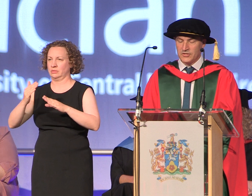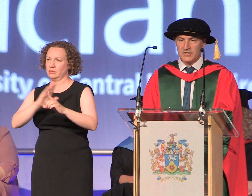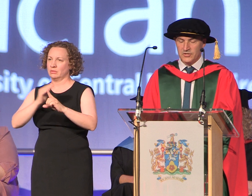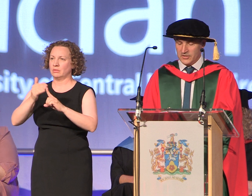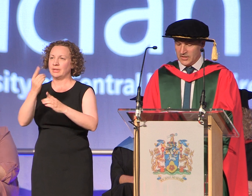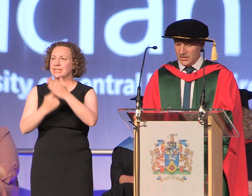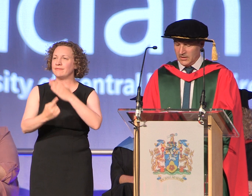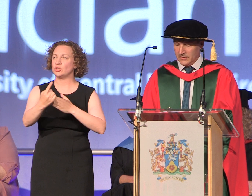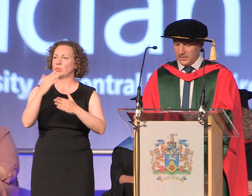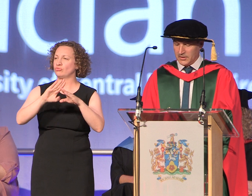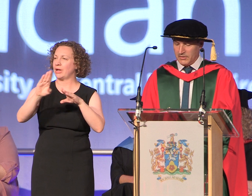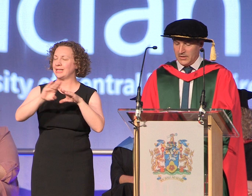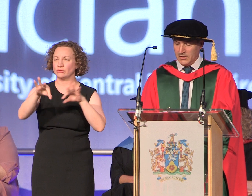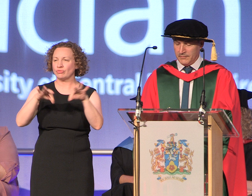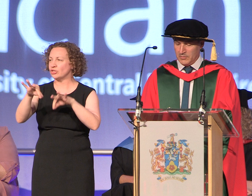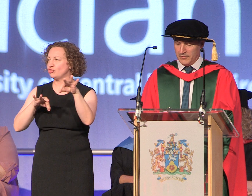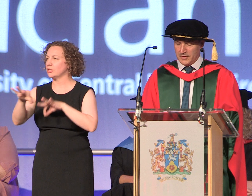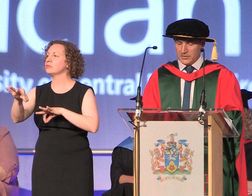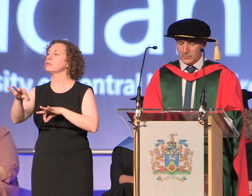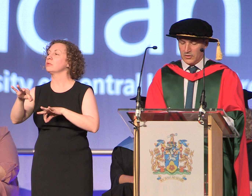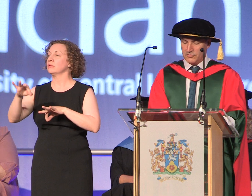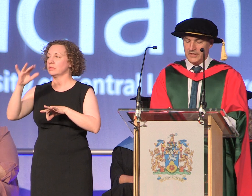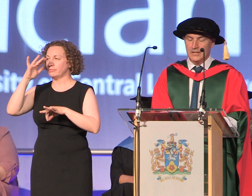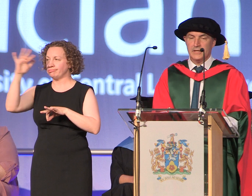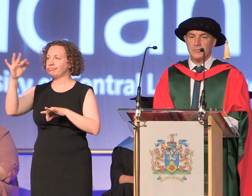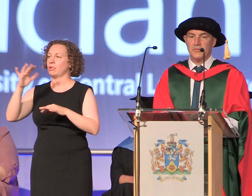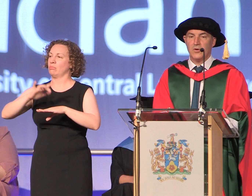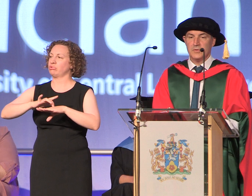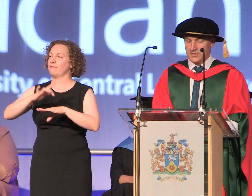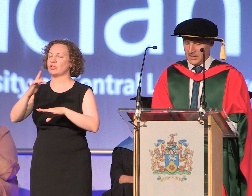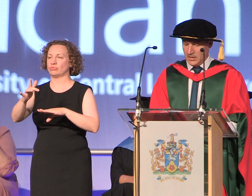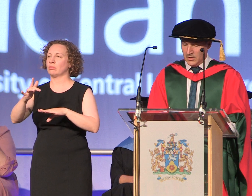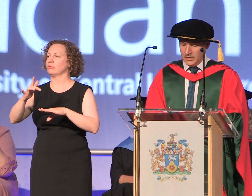Strategies the Degree of Professional Doctorate in elite Performance is